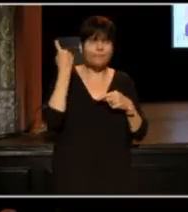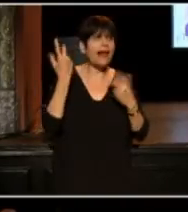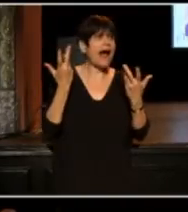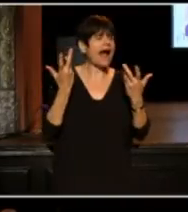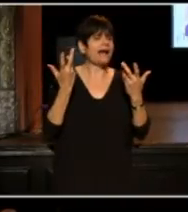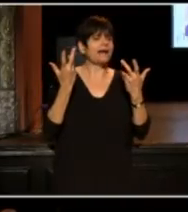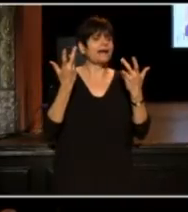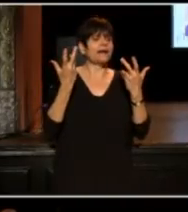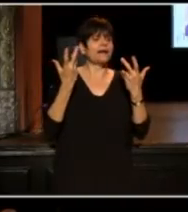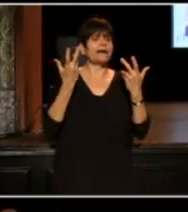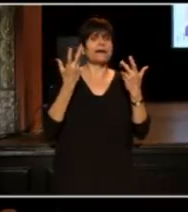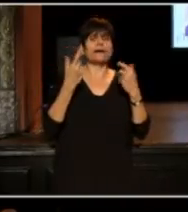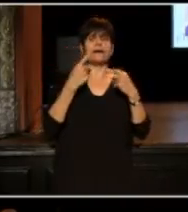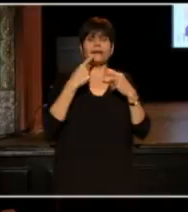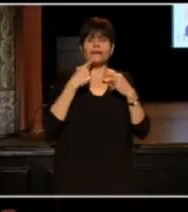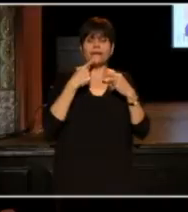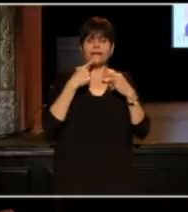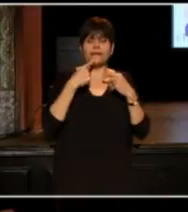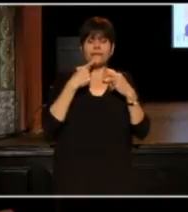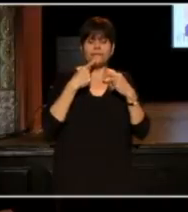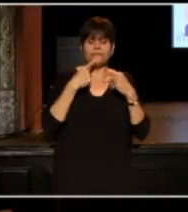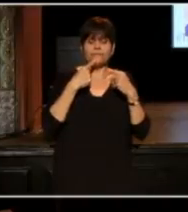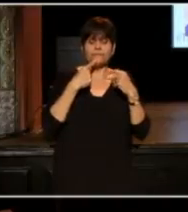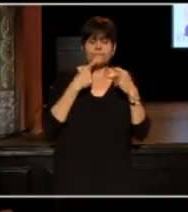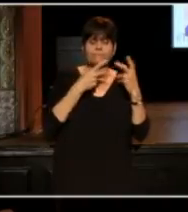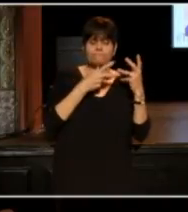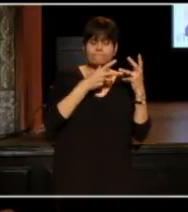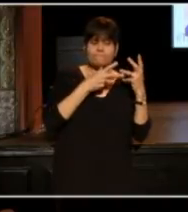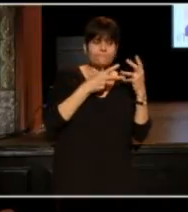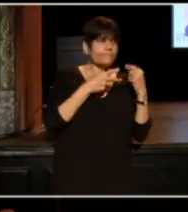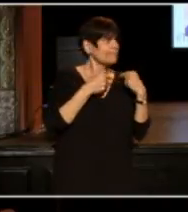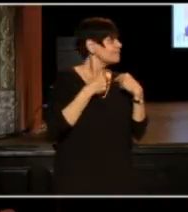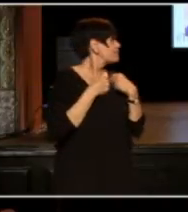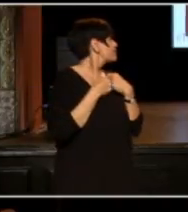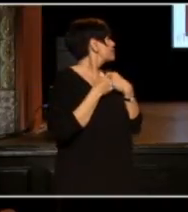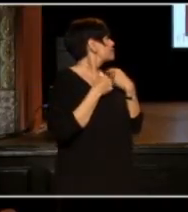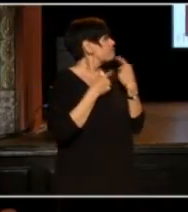there would have been no way she would've let that information slip: "It's cold outside, take a jacket. And you're Black."